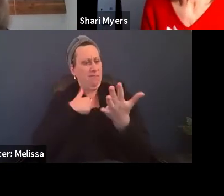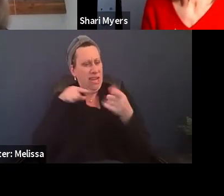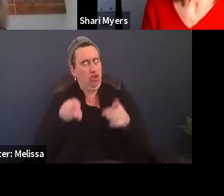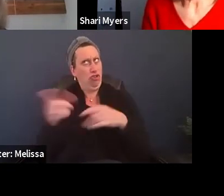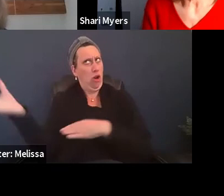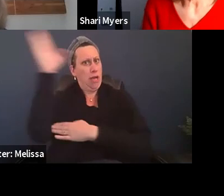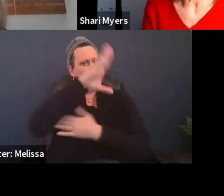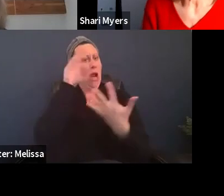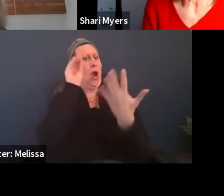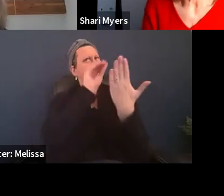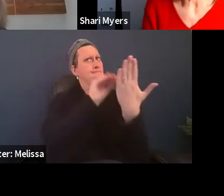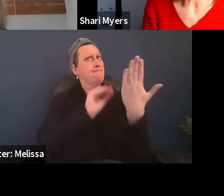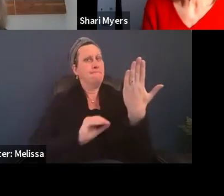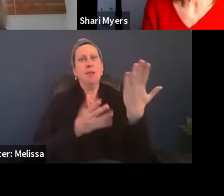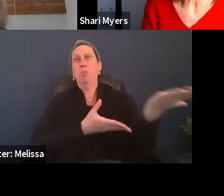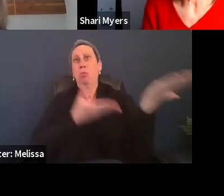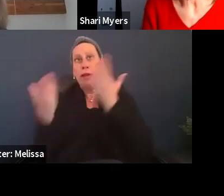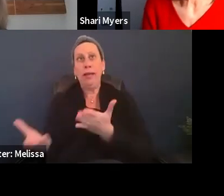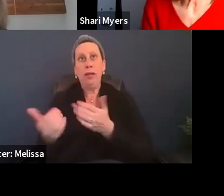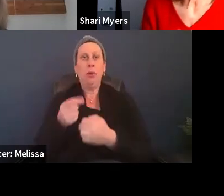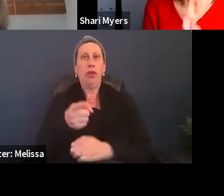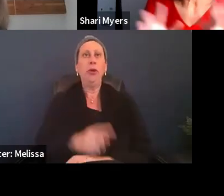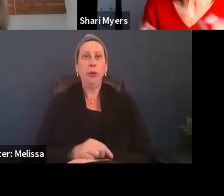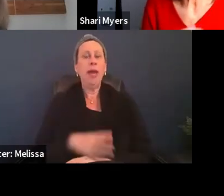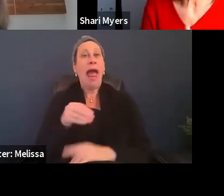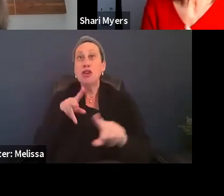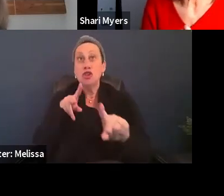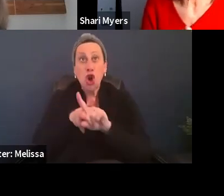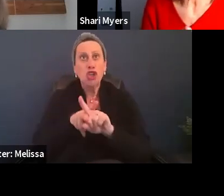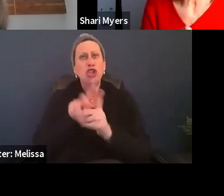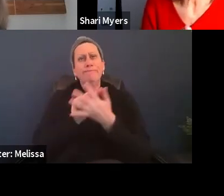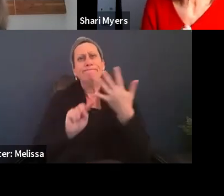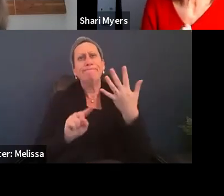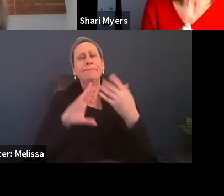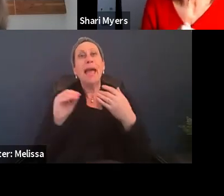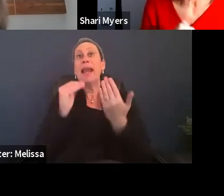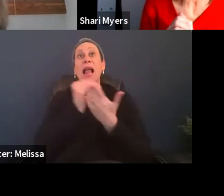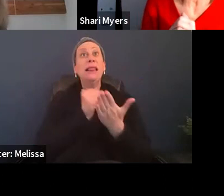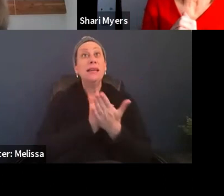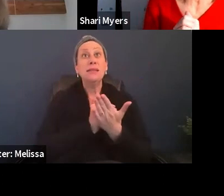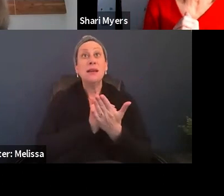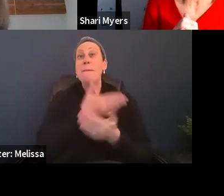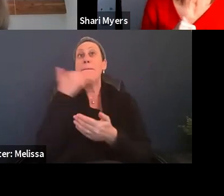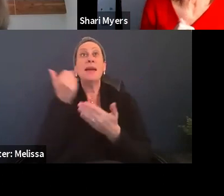and trying to remember to bring them with you and chargers and all those things. And a list is the best thing you can do.